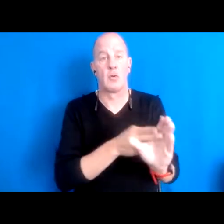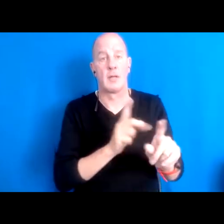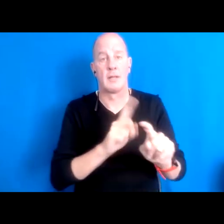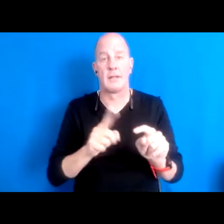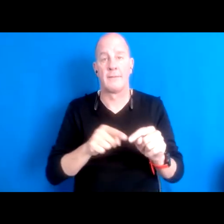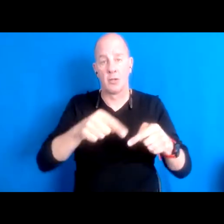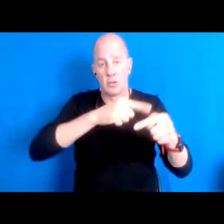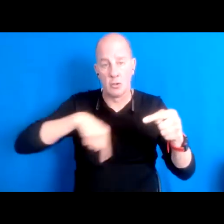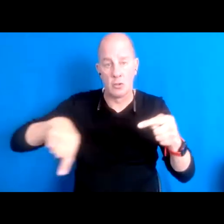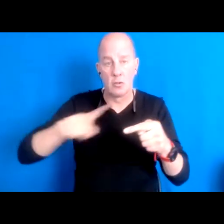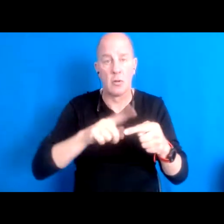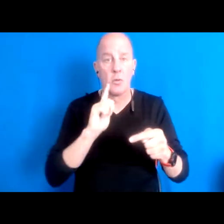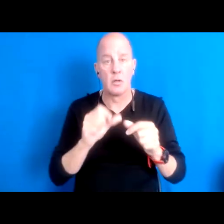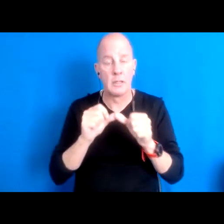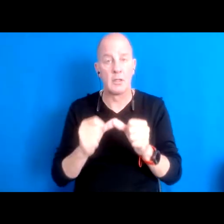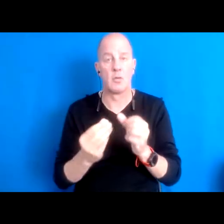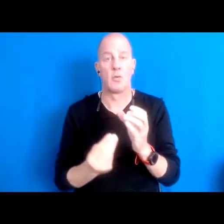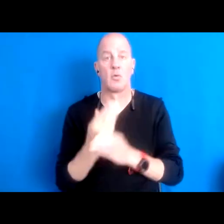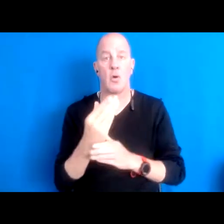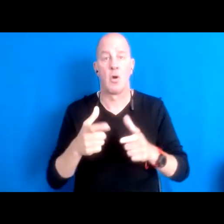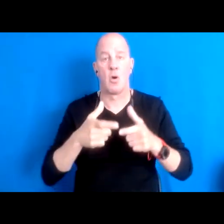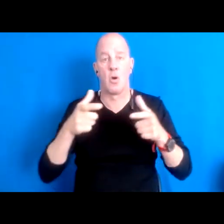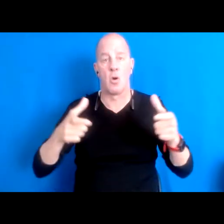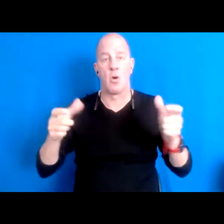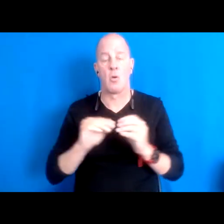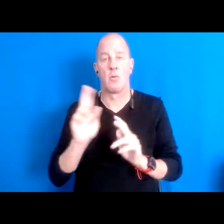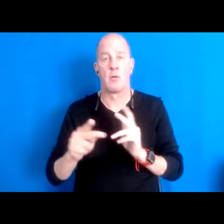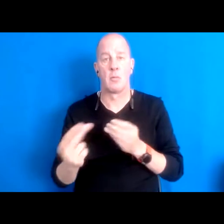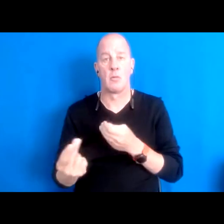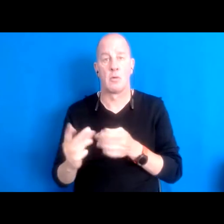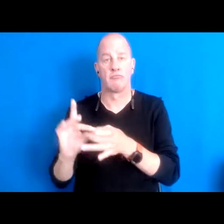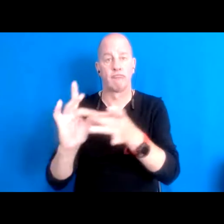it used to be.